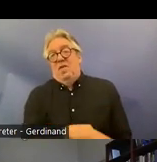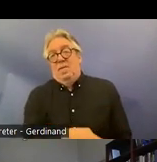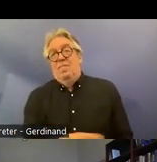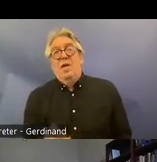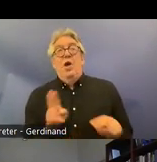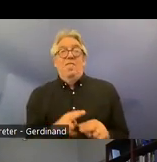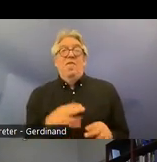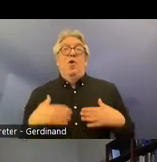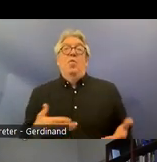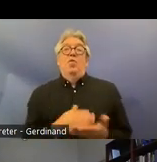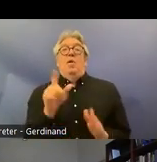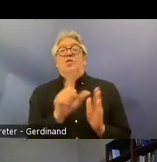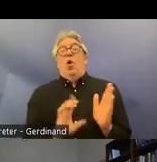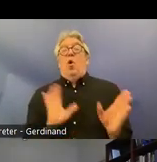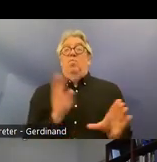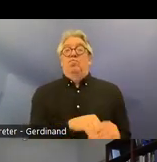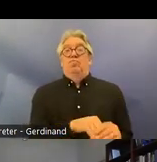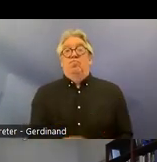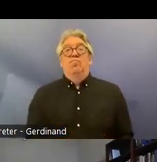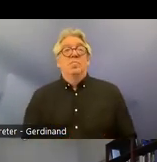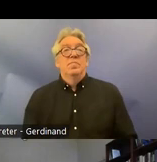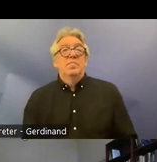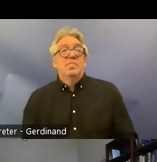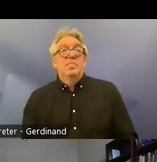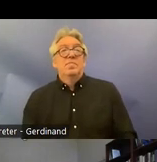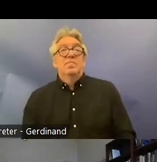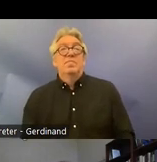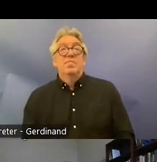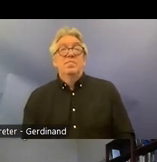Human Rights Act turning slightly to the other